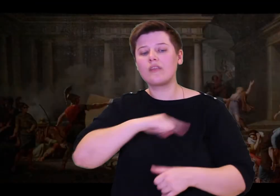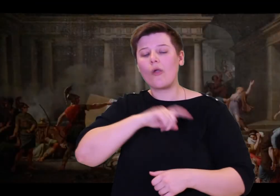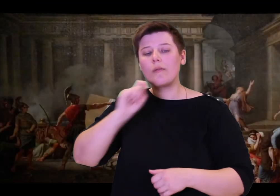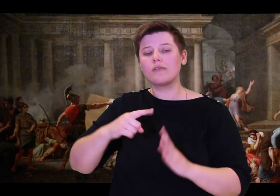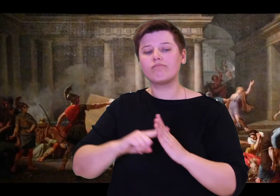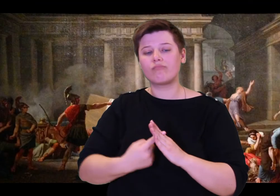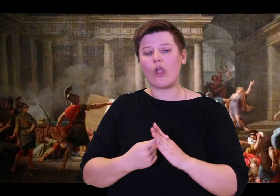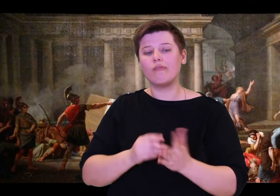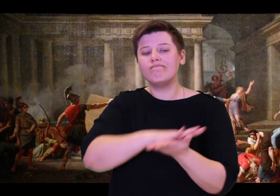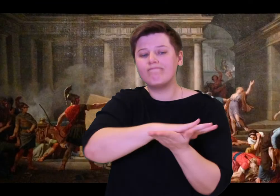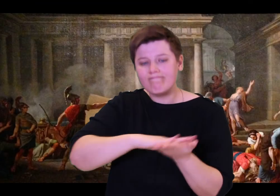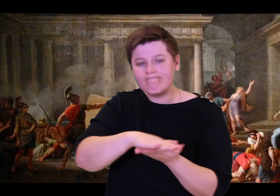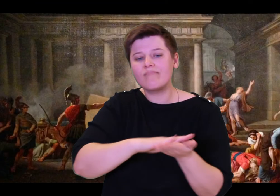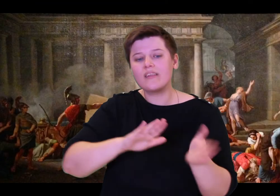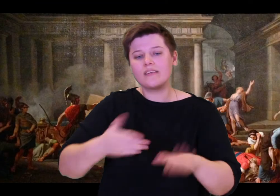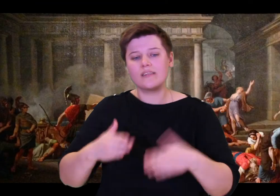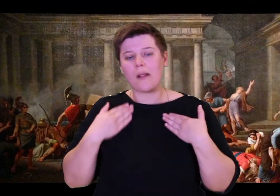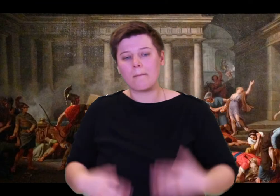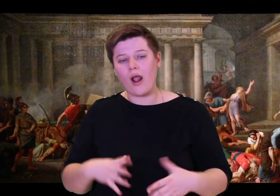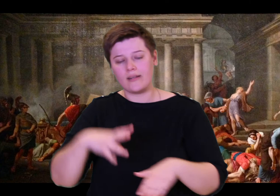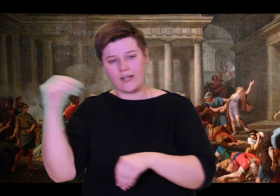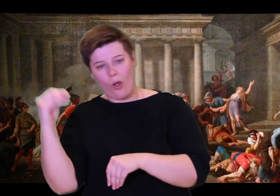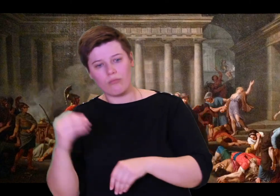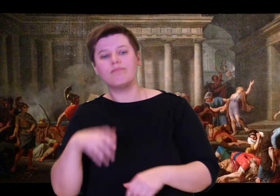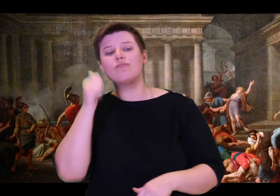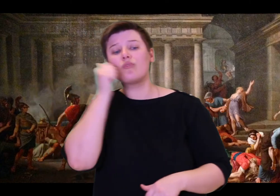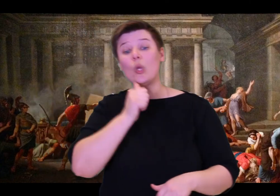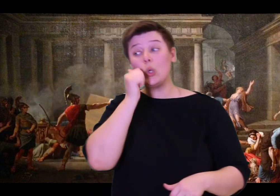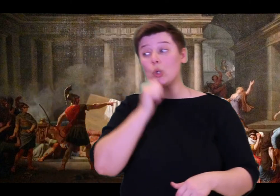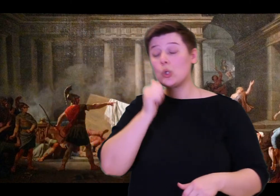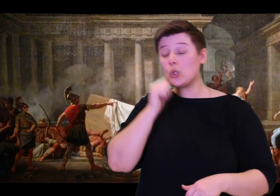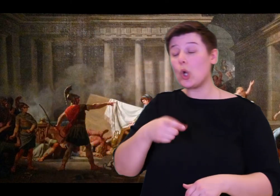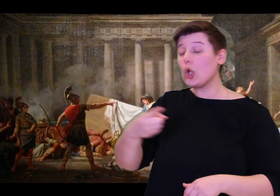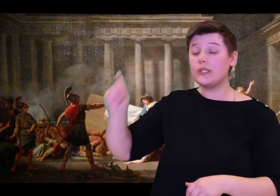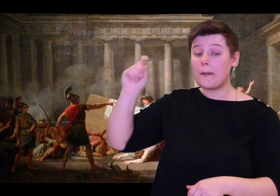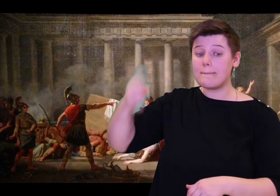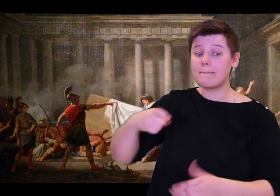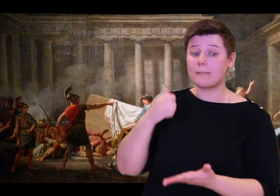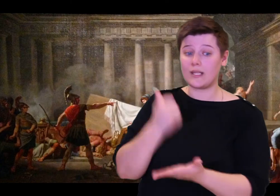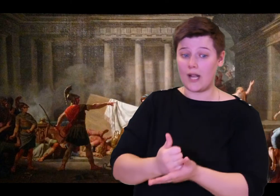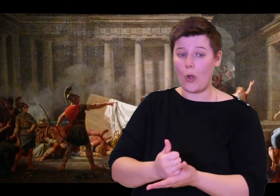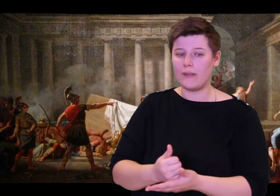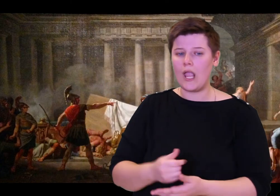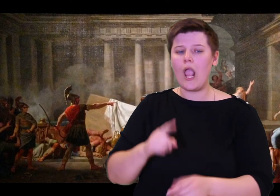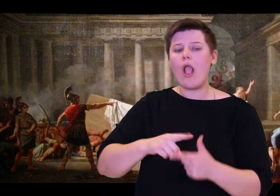Odysseus scanned all around his home for any man who might still be alive, who